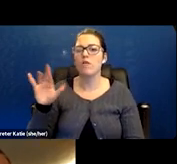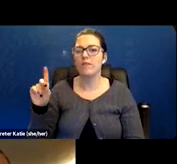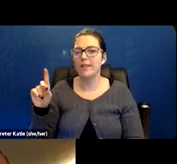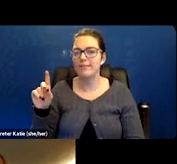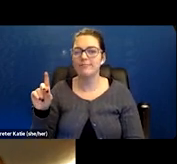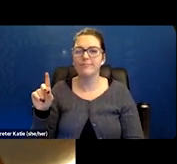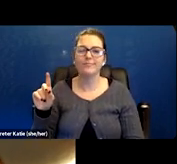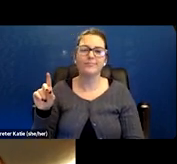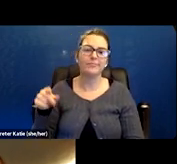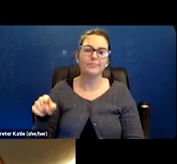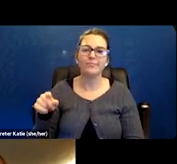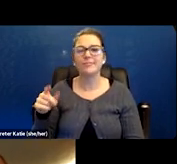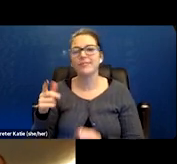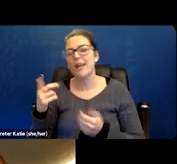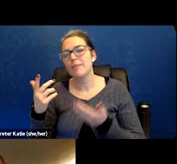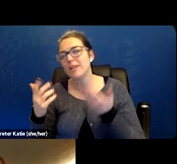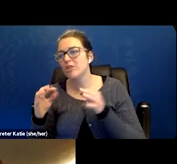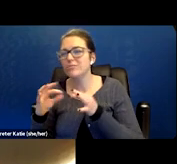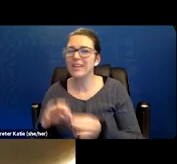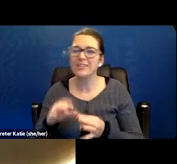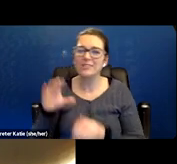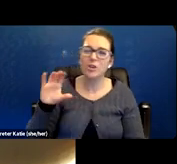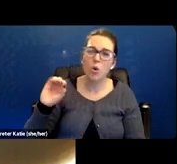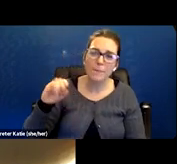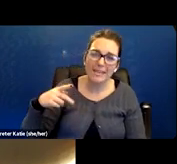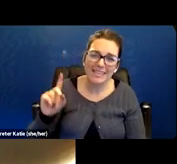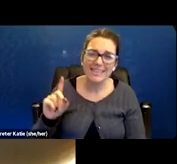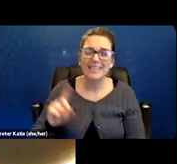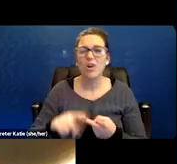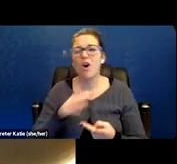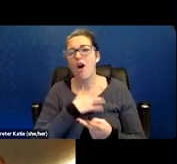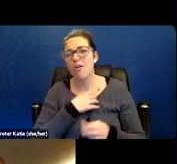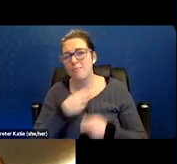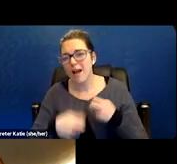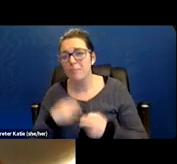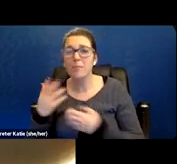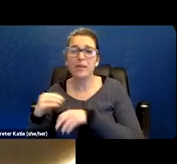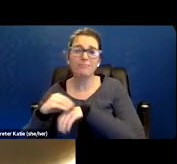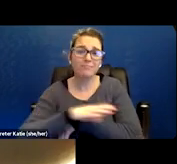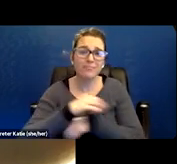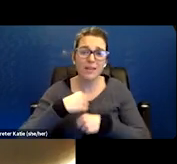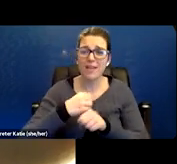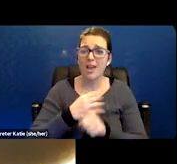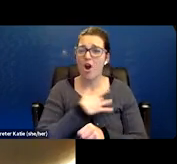or heart problems you know maybe, that makes their coronary disease worse or heart failure worse.